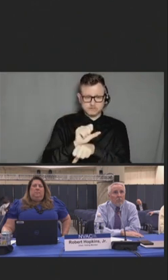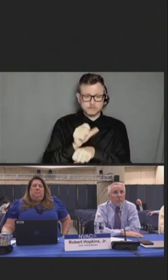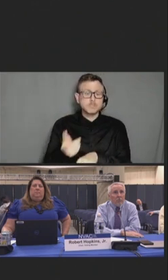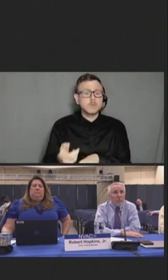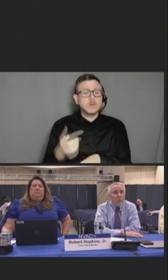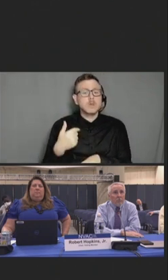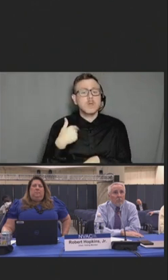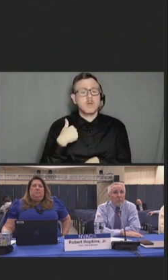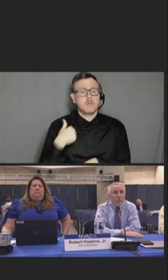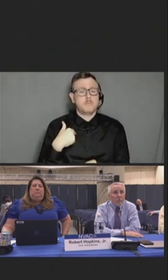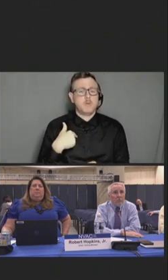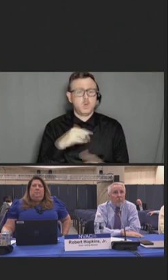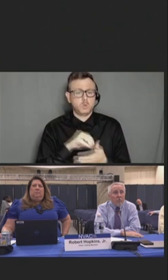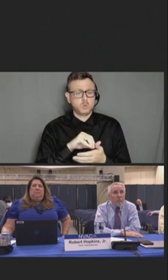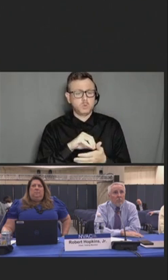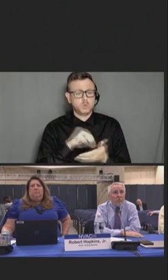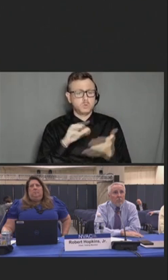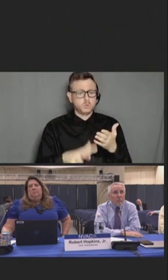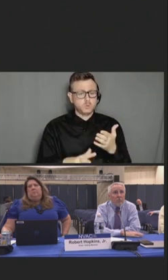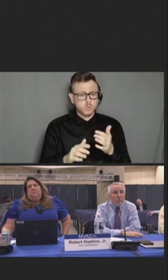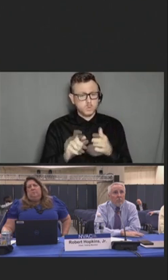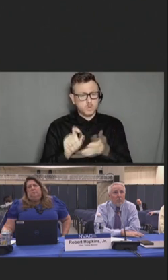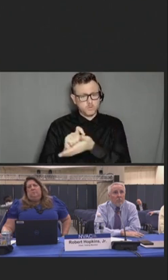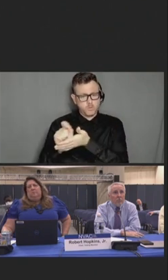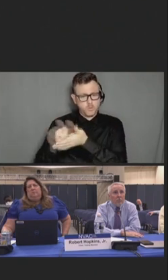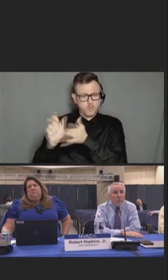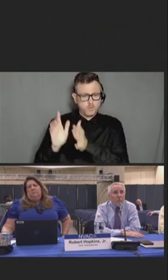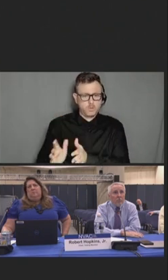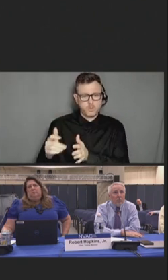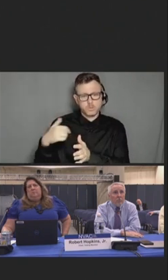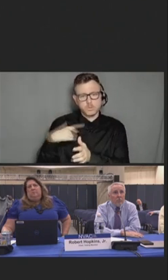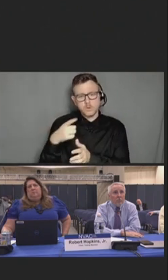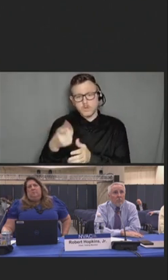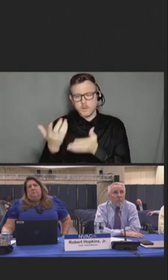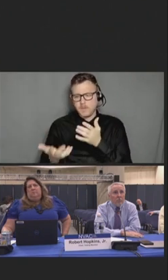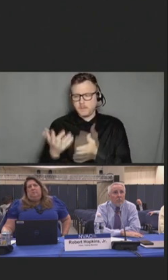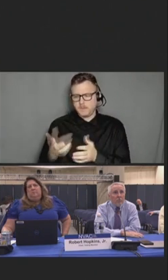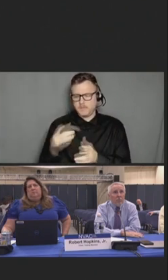show that the anticipation that one may be the recipient of stigma as well as behavior